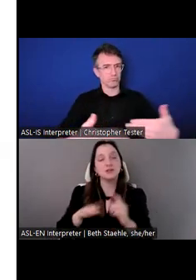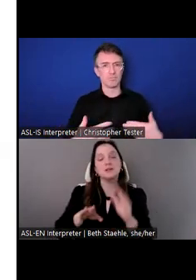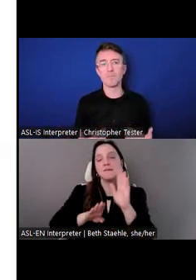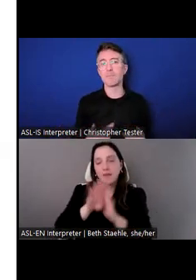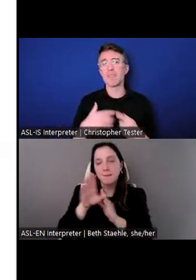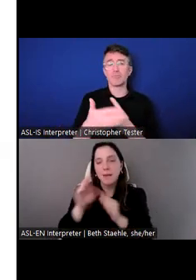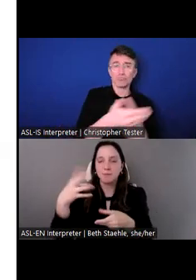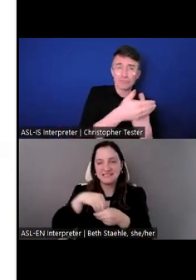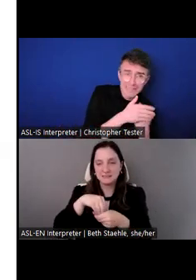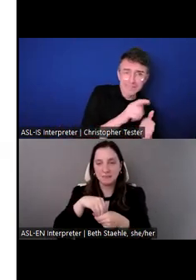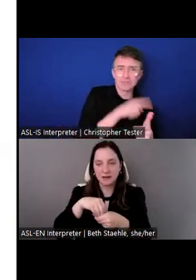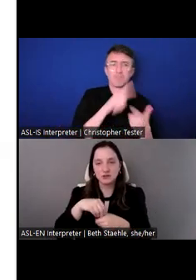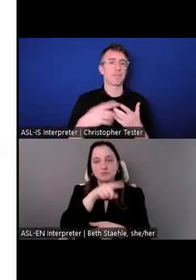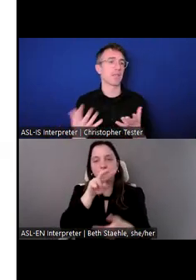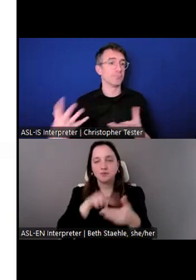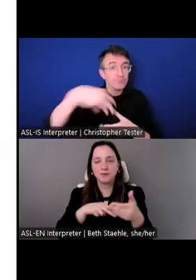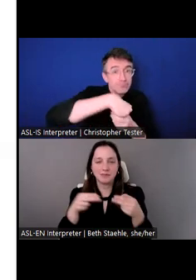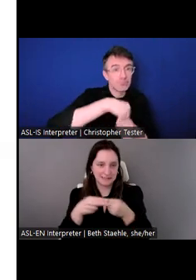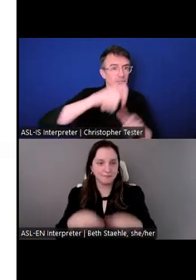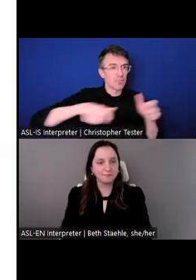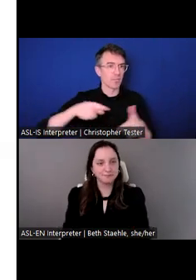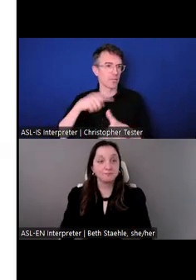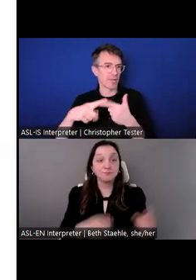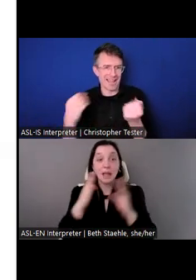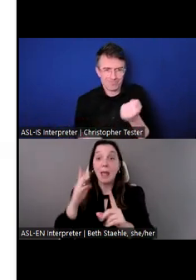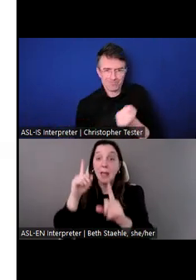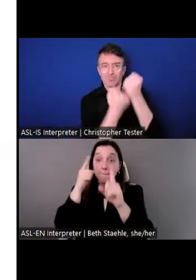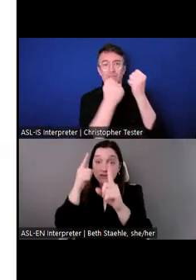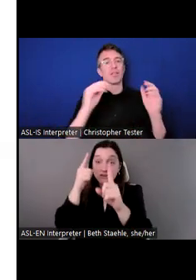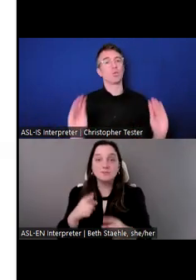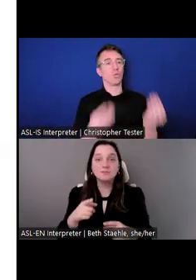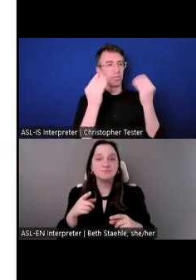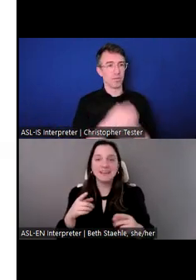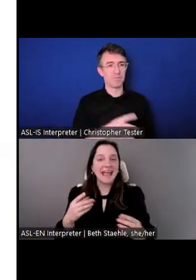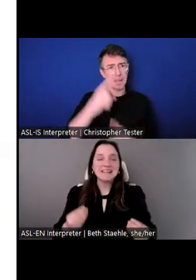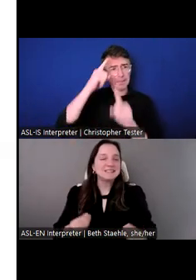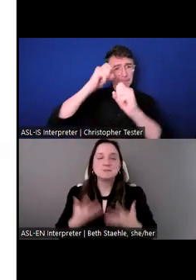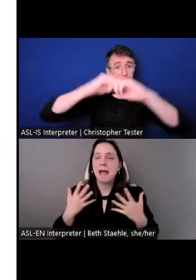Our ambitious mission is to inspire breakthroughs in the way the world treats children, and